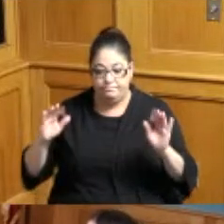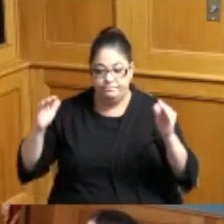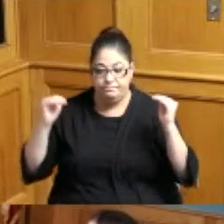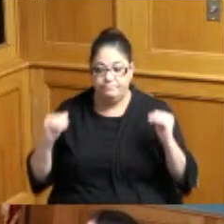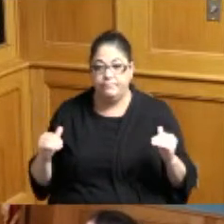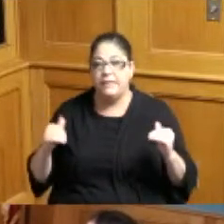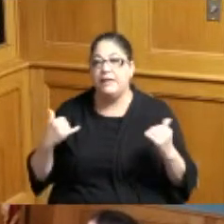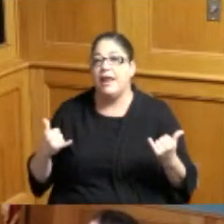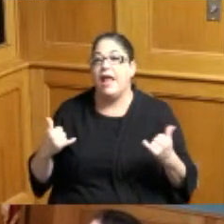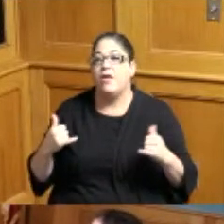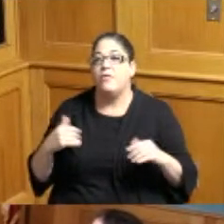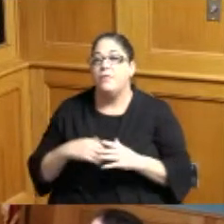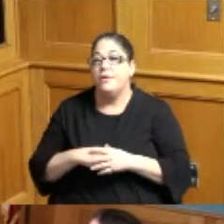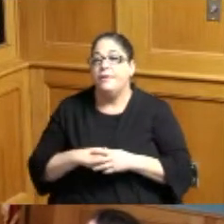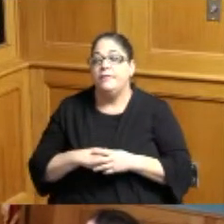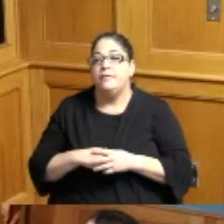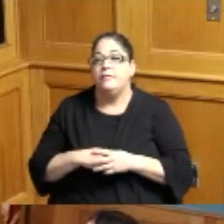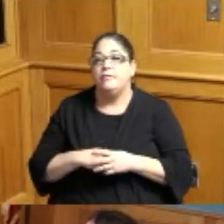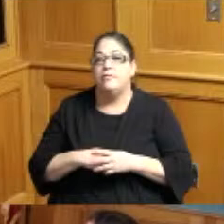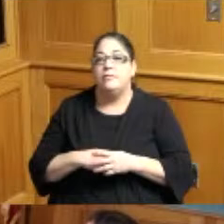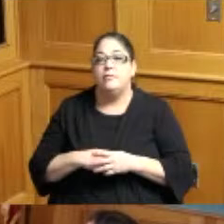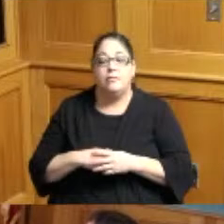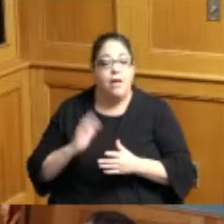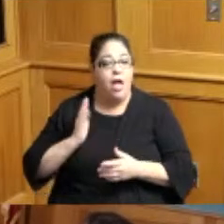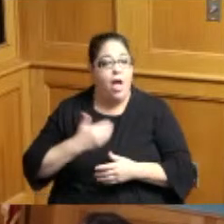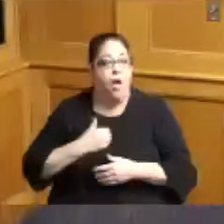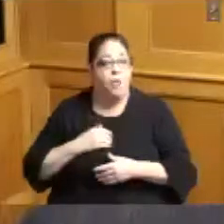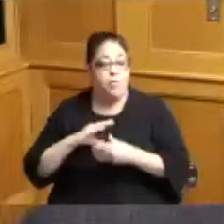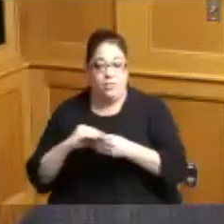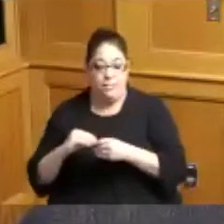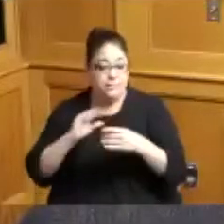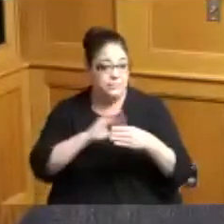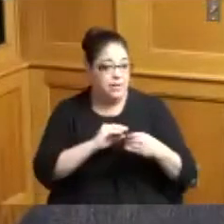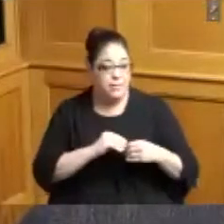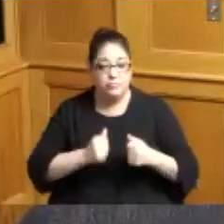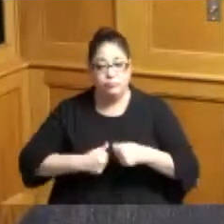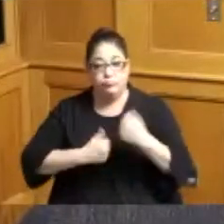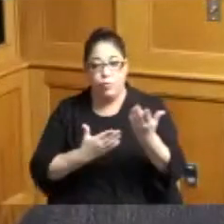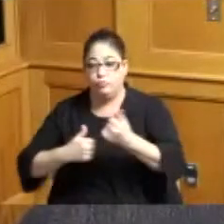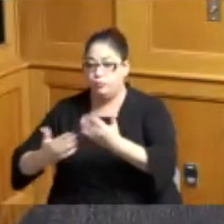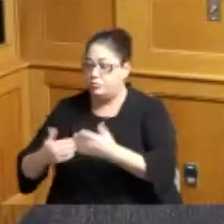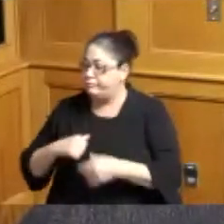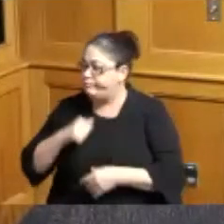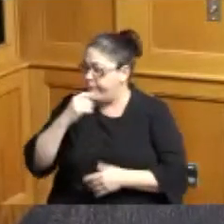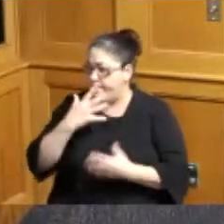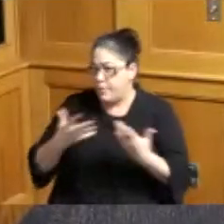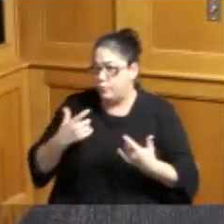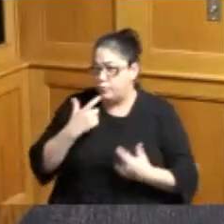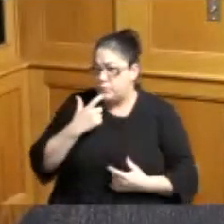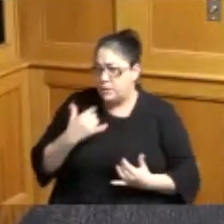will go to our next item comments and motions I actually do not have a a lot to say today I was